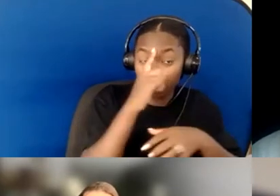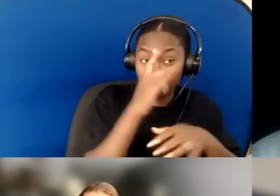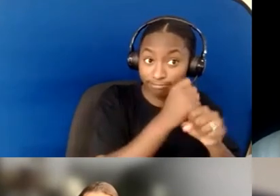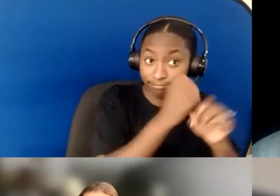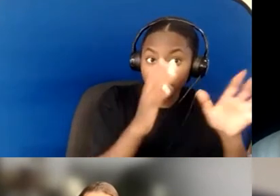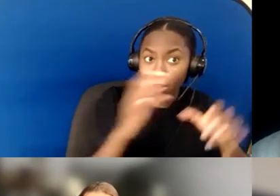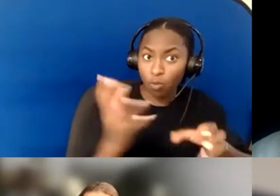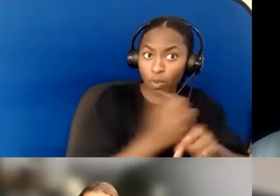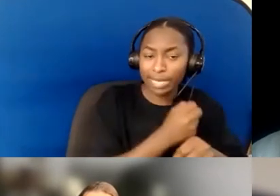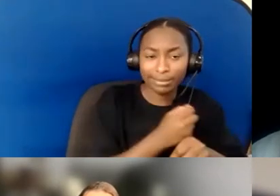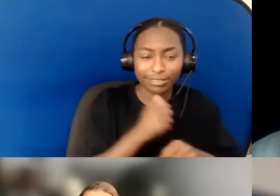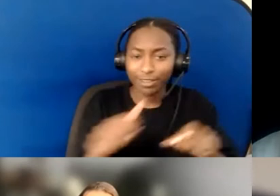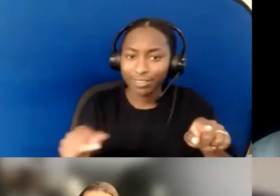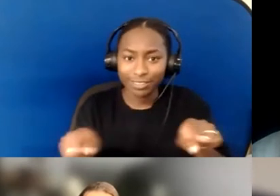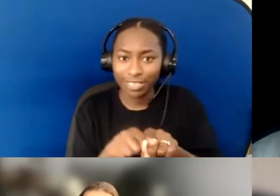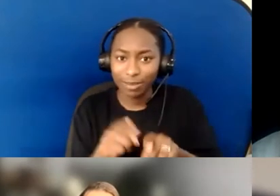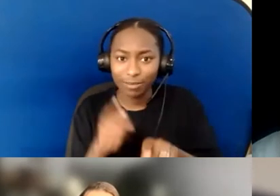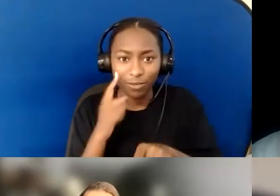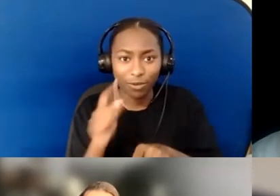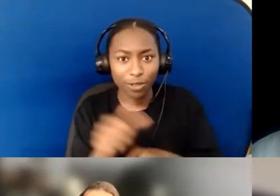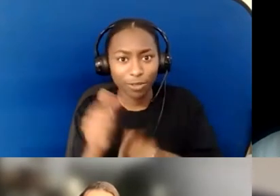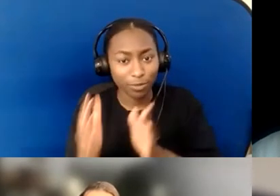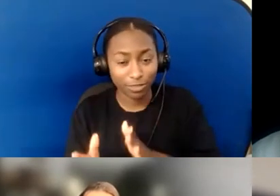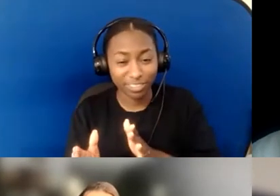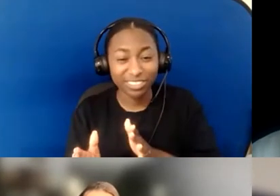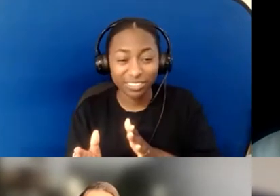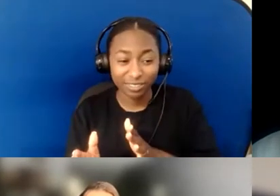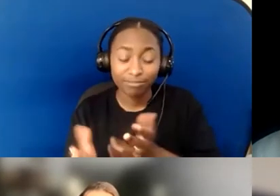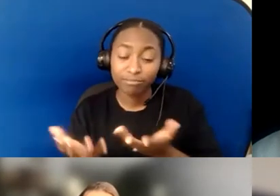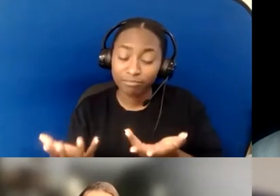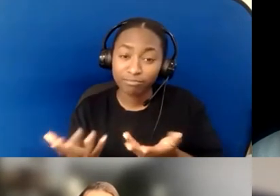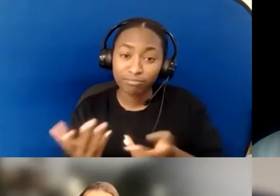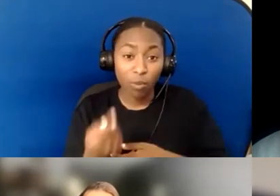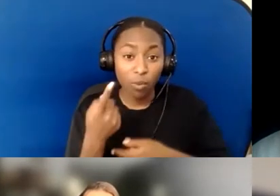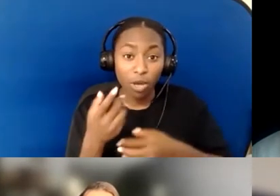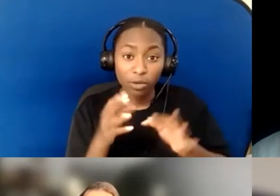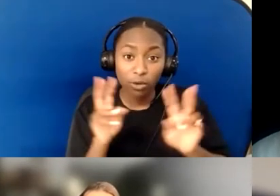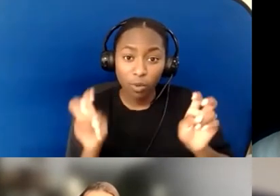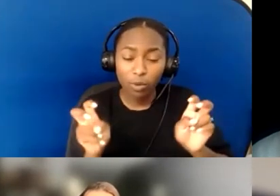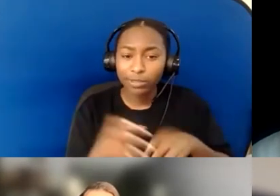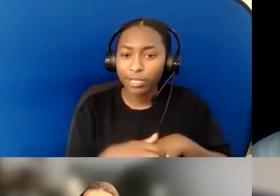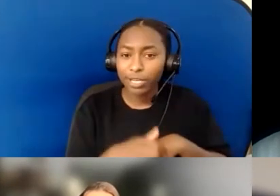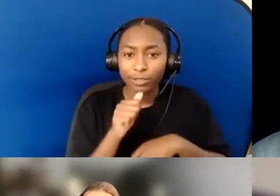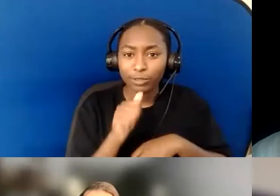"Despise not the day of small beginnings," that "A journey of a thousand miles begins with